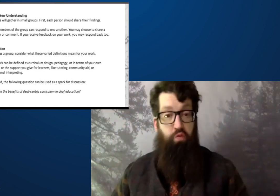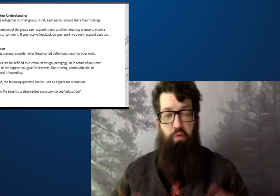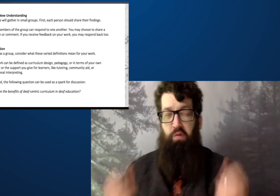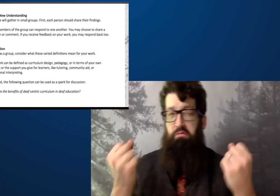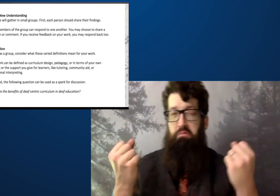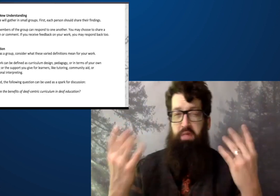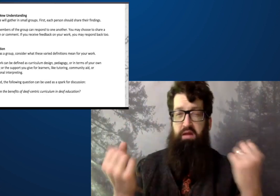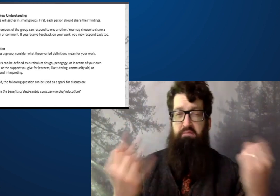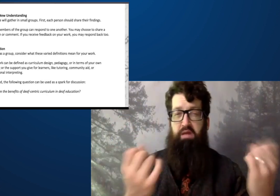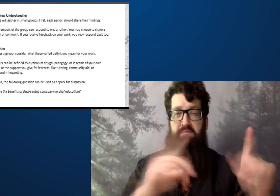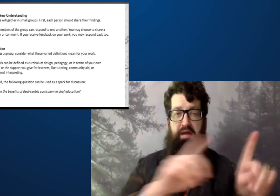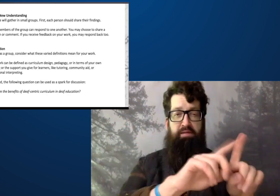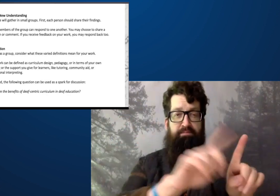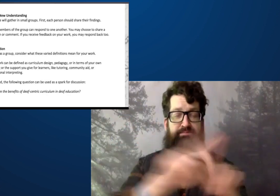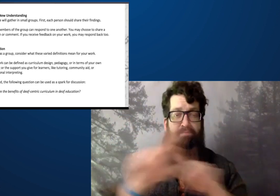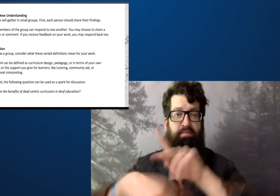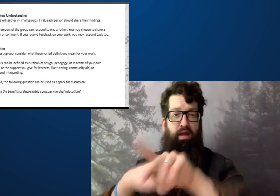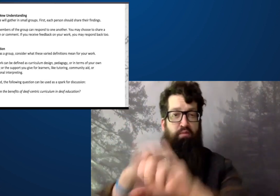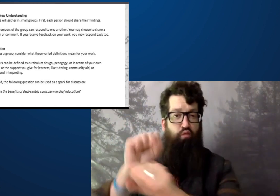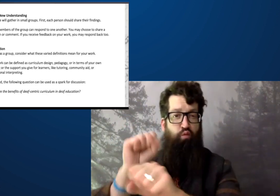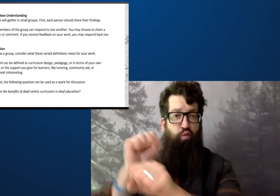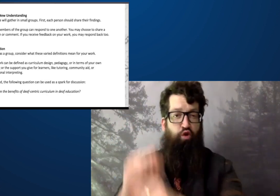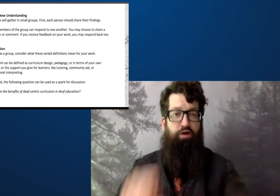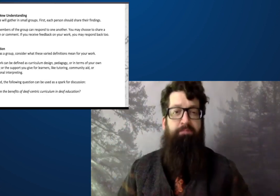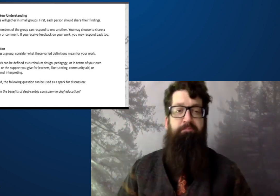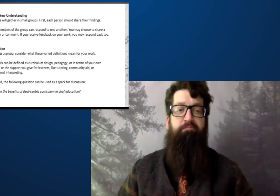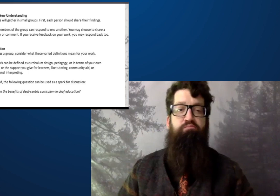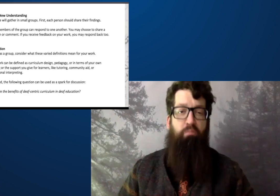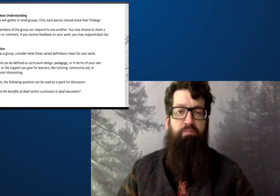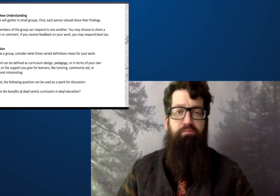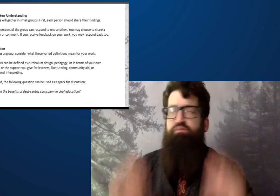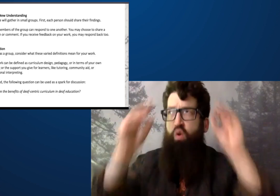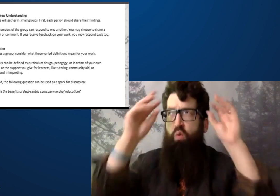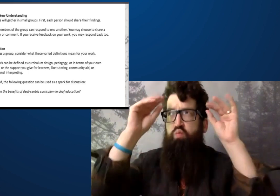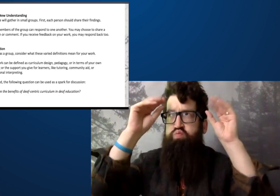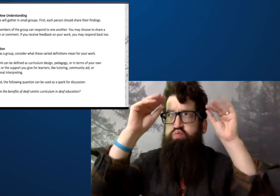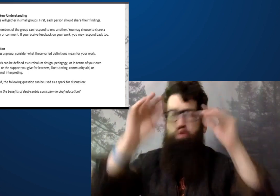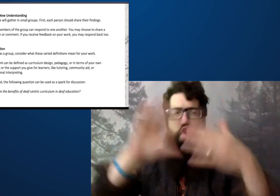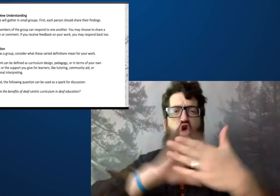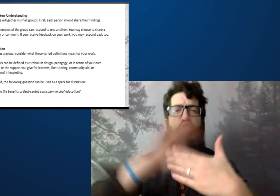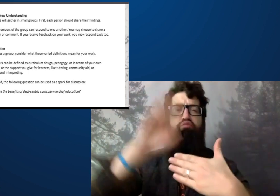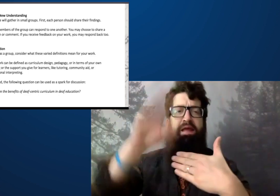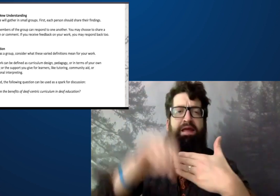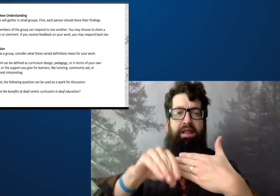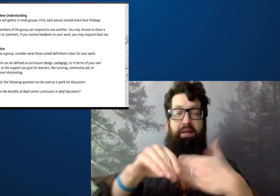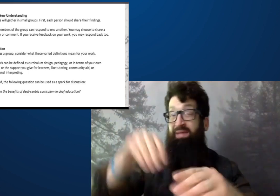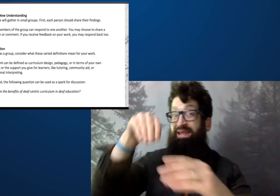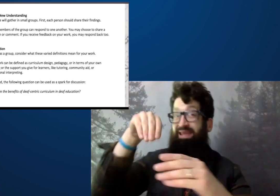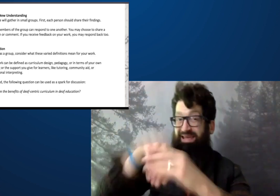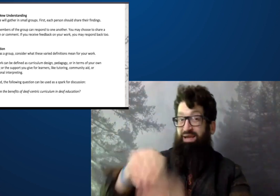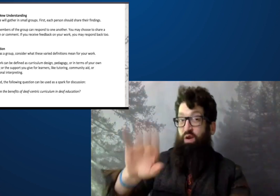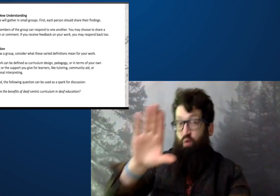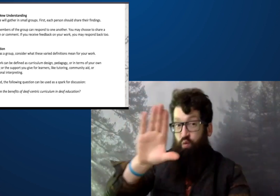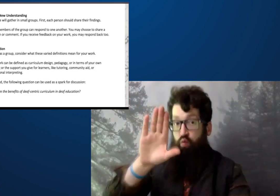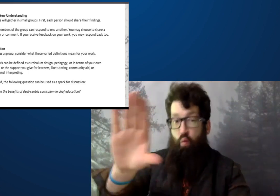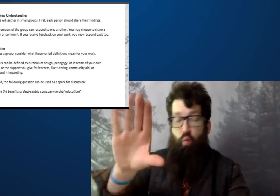educational interpreters as well could play a role in this. There's a lot of different ways that this information can be applied.